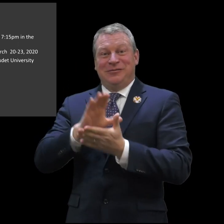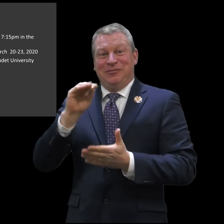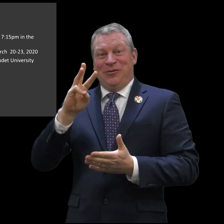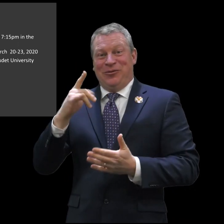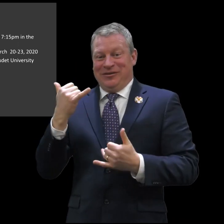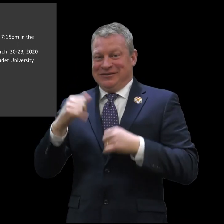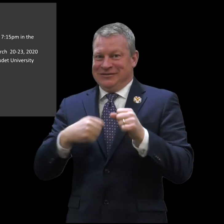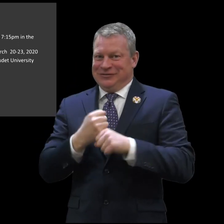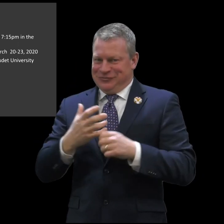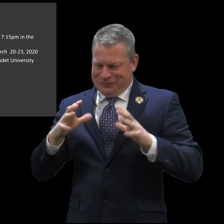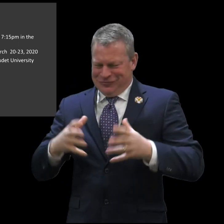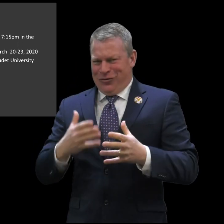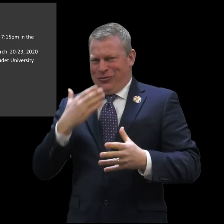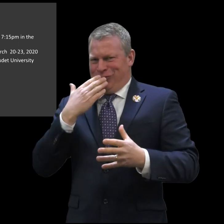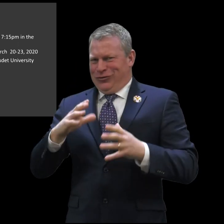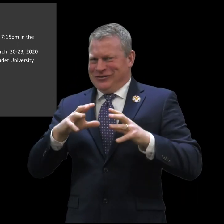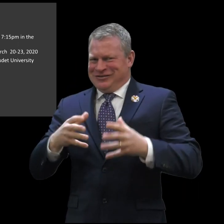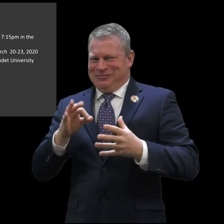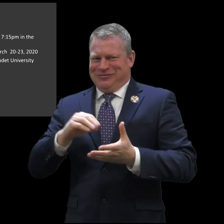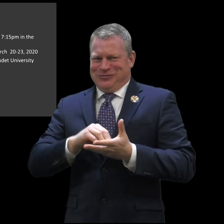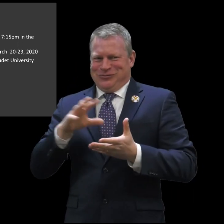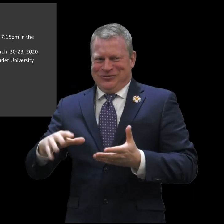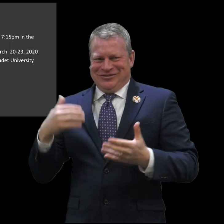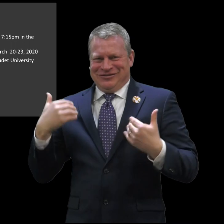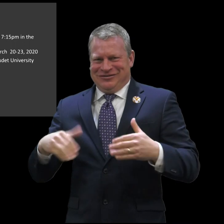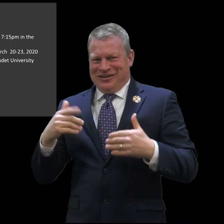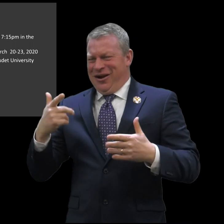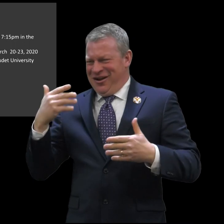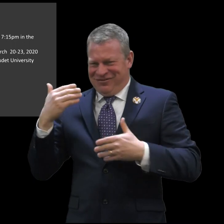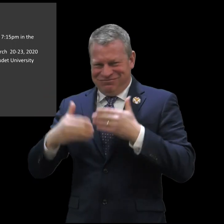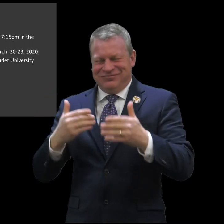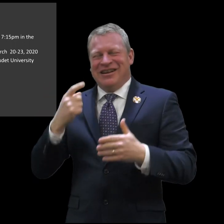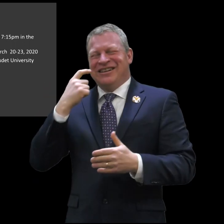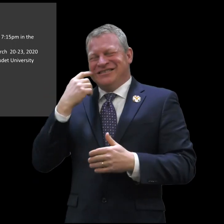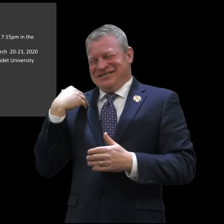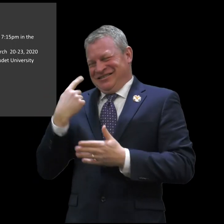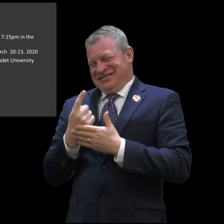ASD Academic Bowl This year we have a good group of students and just last